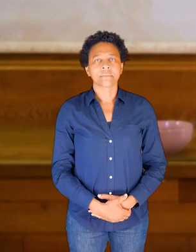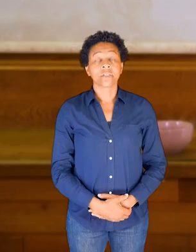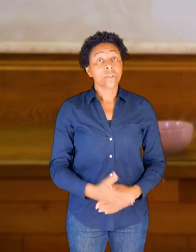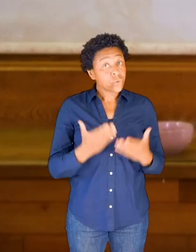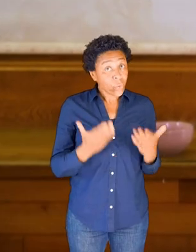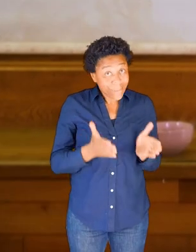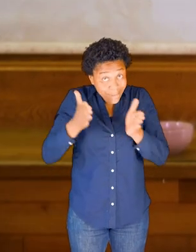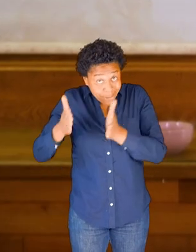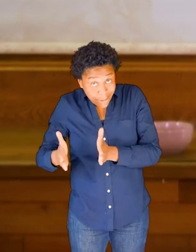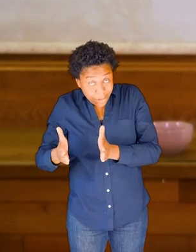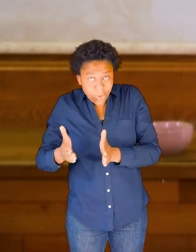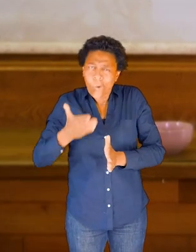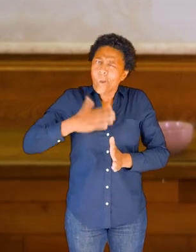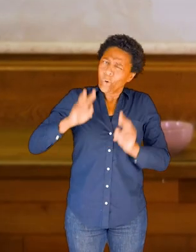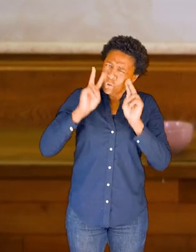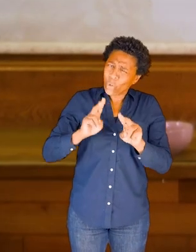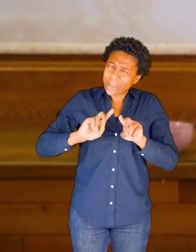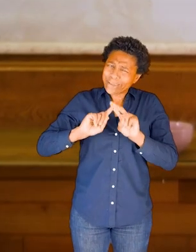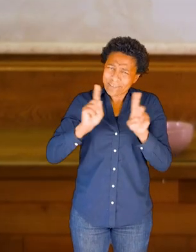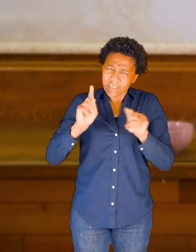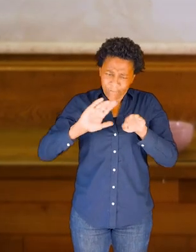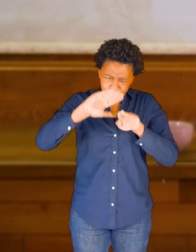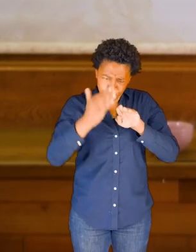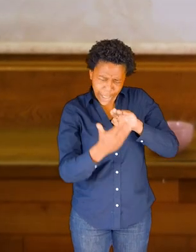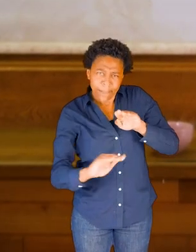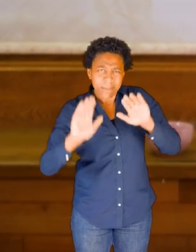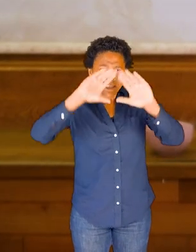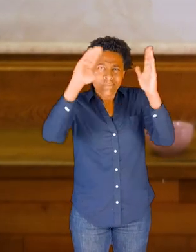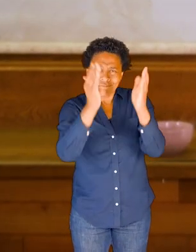So for this next section, I wanted to look at some different shapes of bones.